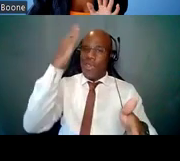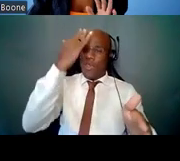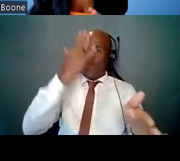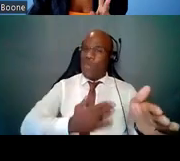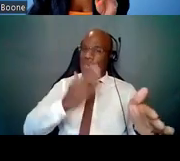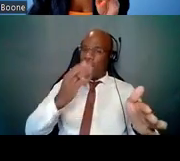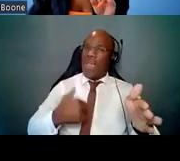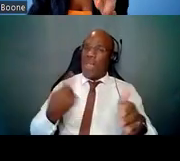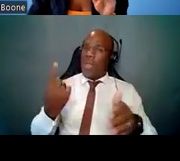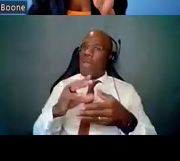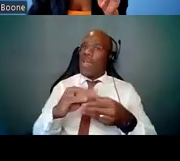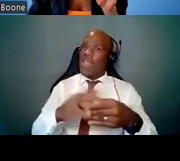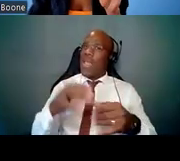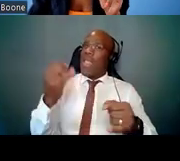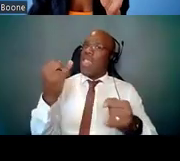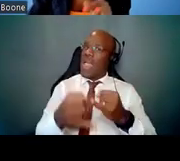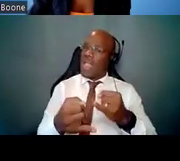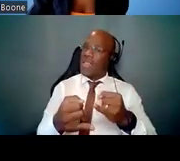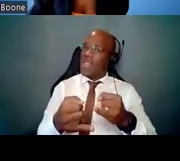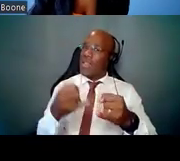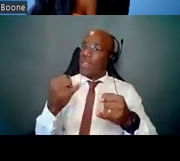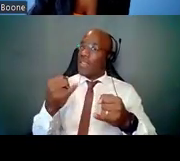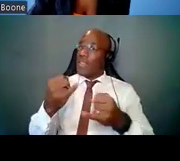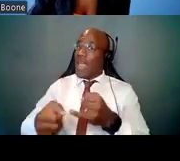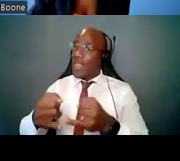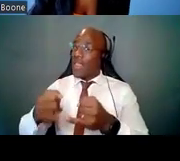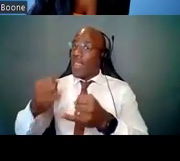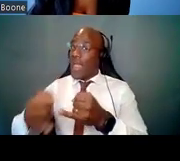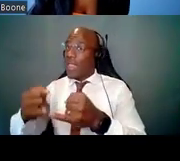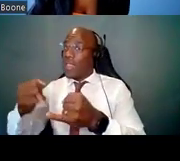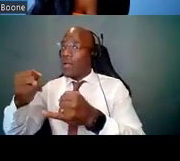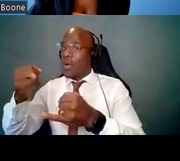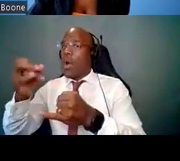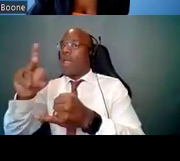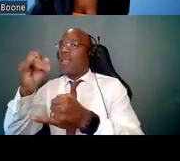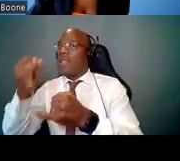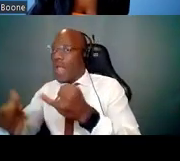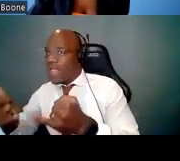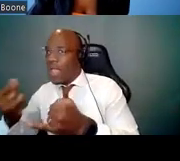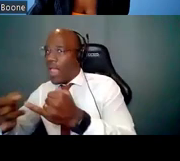but I'll probably have a couple of them up my sleeve right here. But you're going to love it.